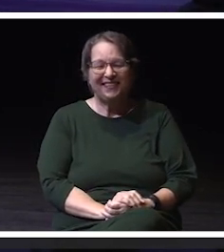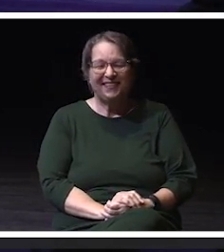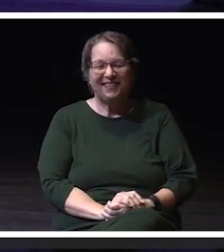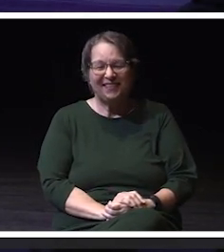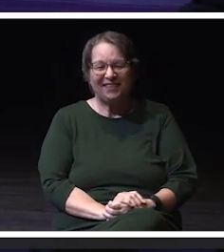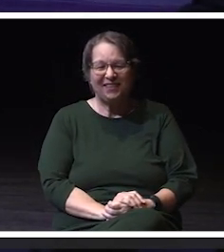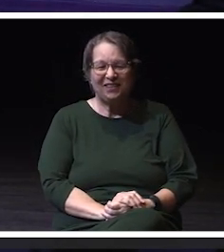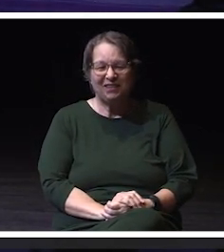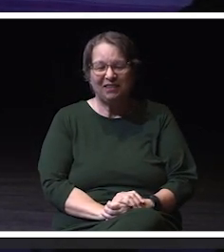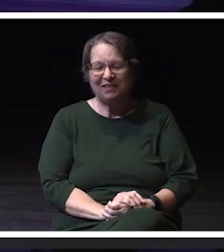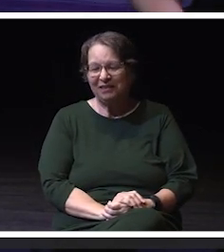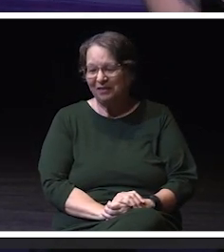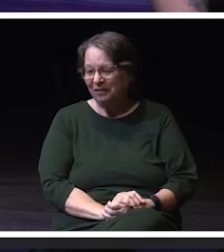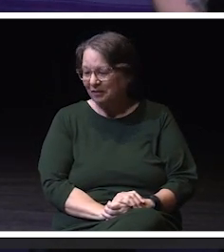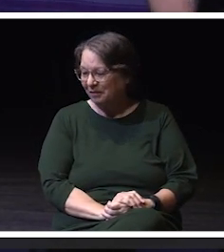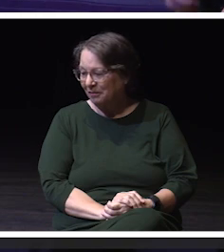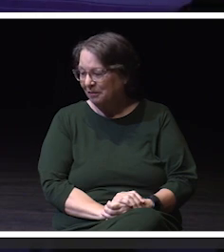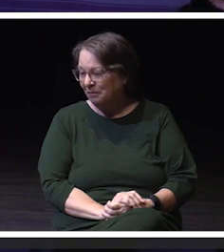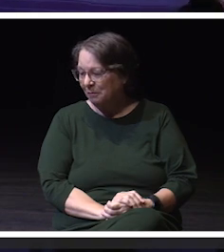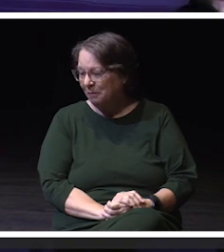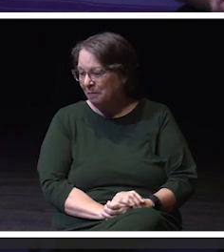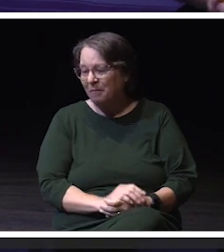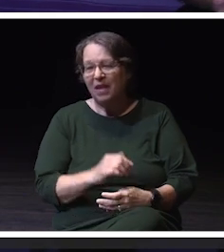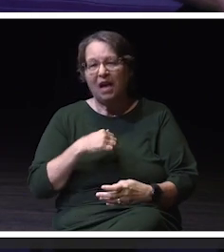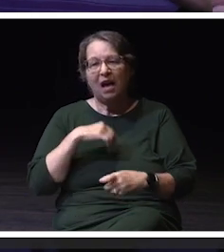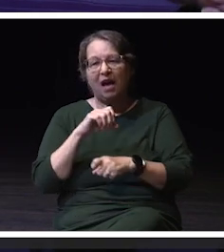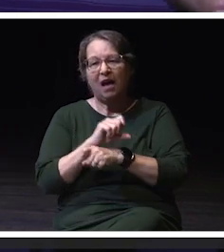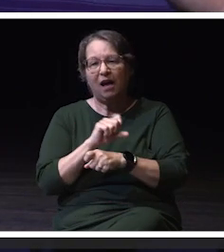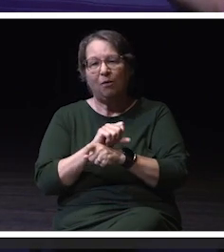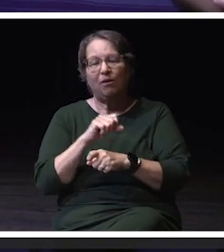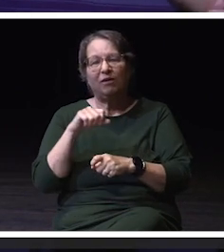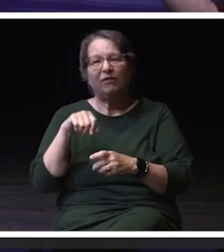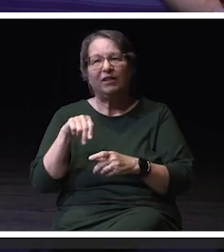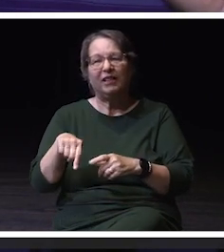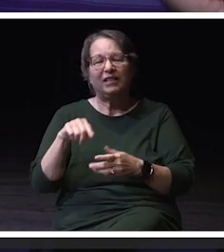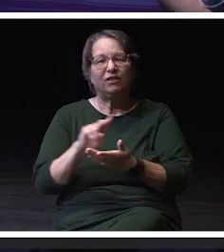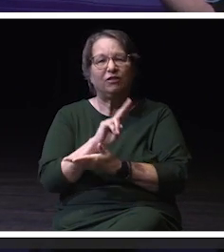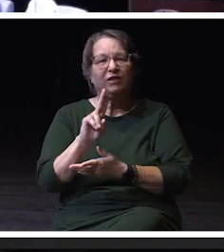So I've had the privilege of working for this university for the past 13 years.